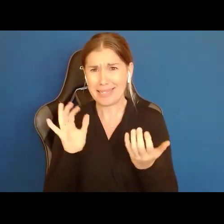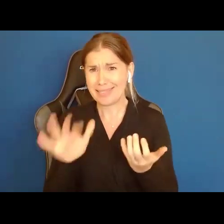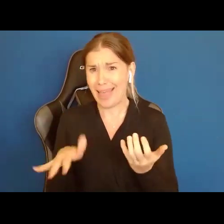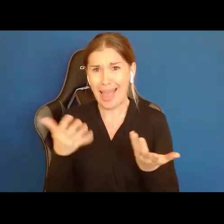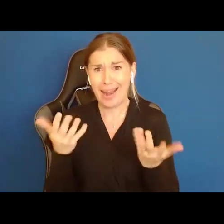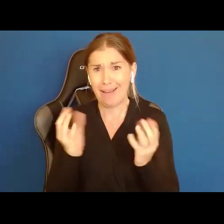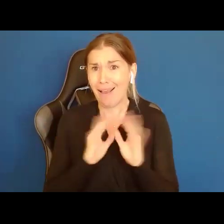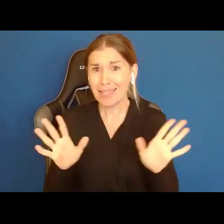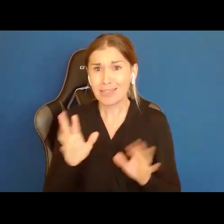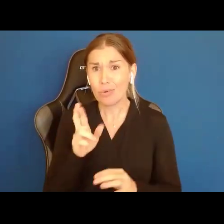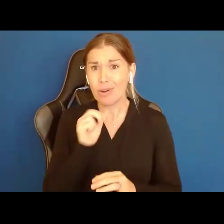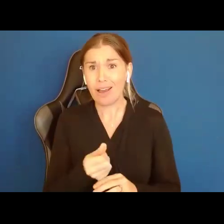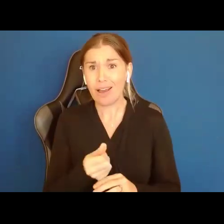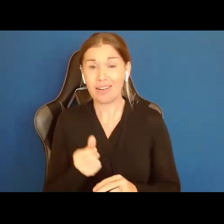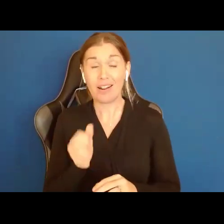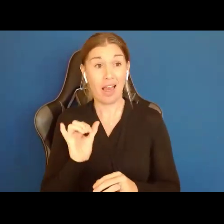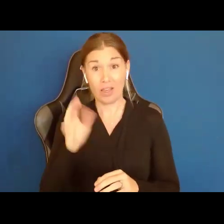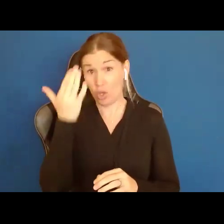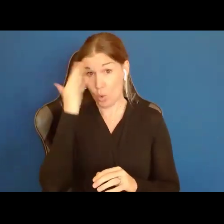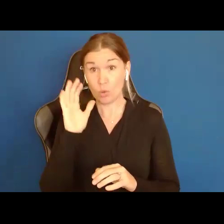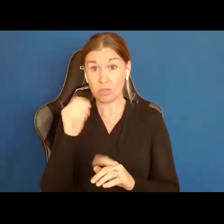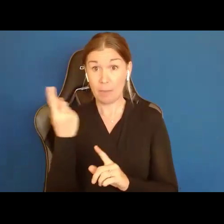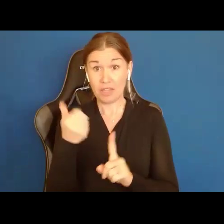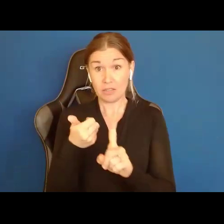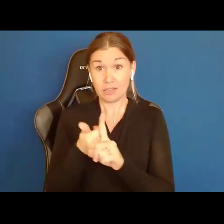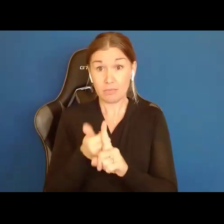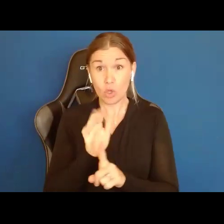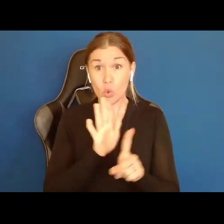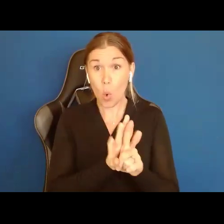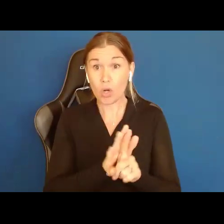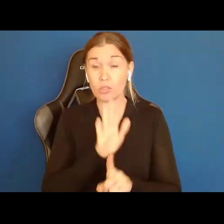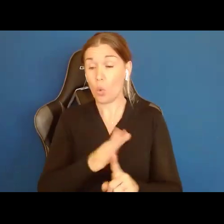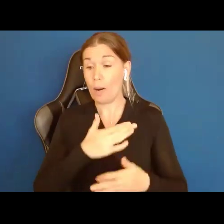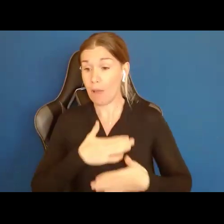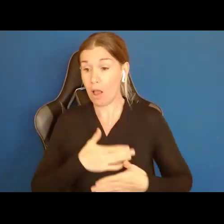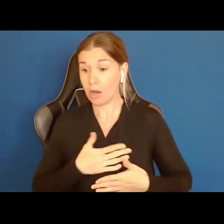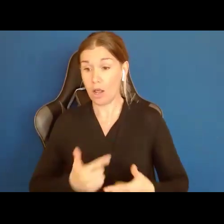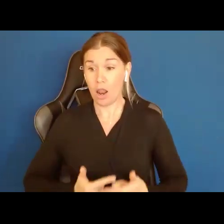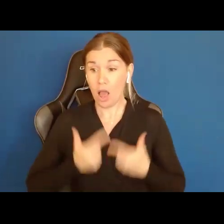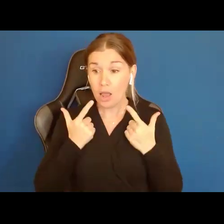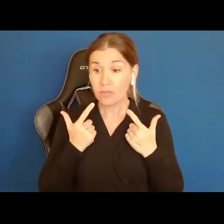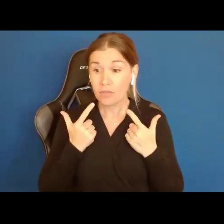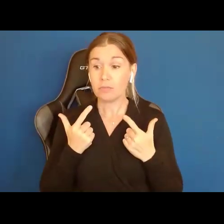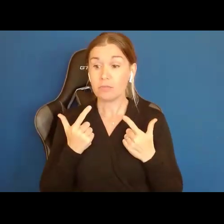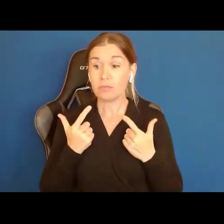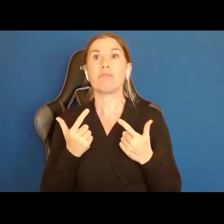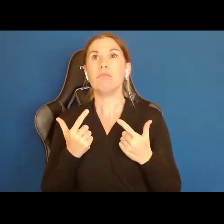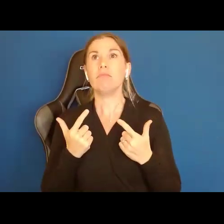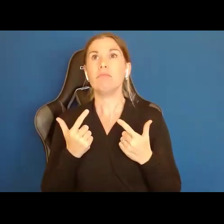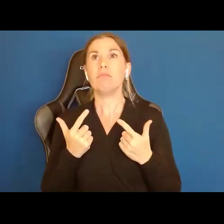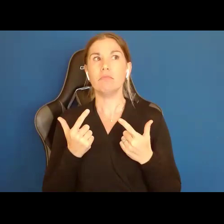know something is yours, if you know its your body, your life, your stuff, if you know that belongs to you,